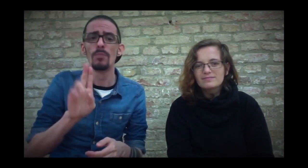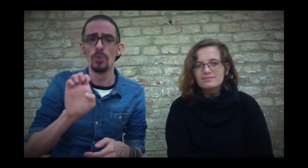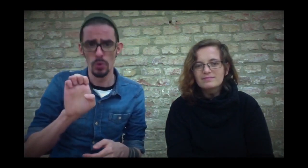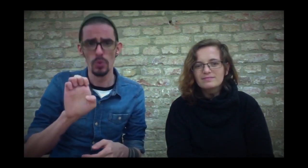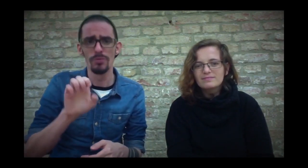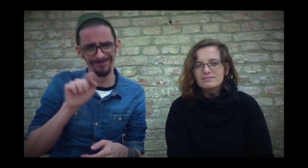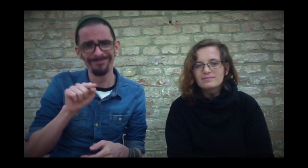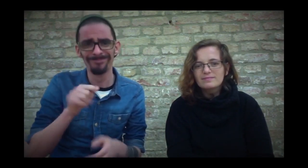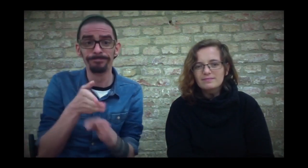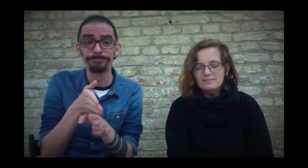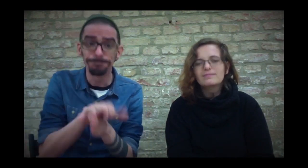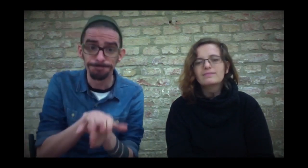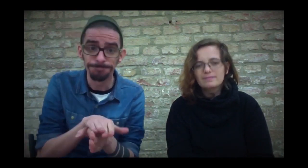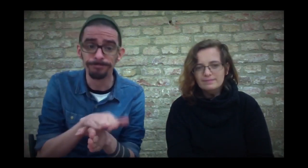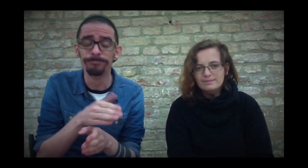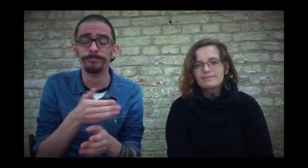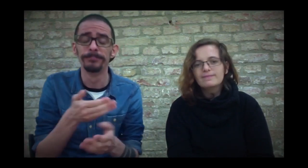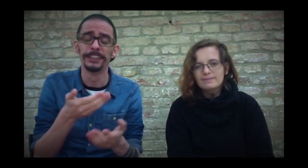The death of Prue is also processed.